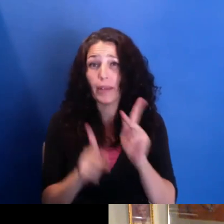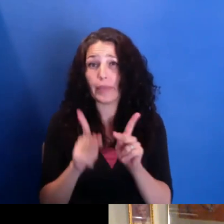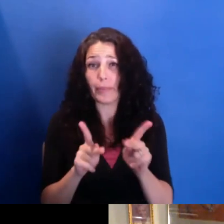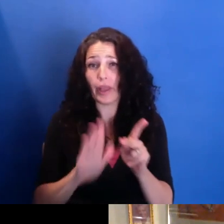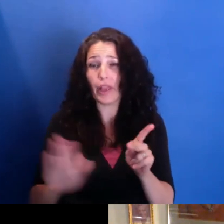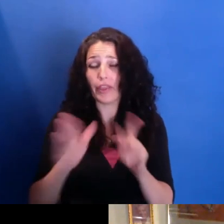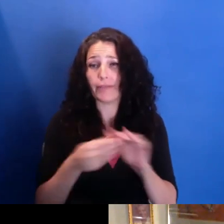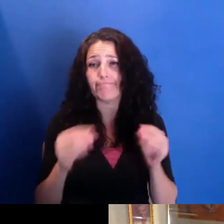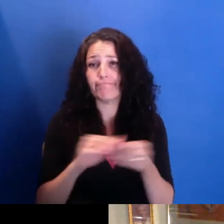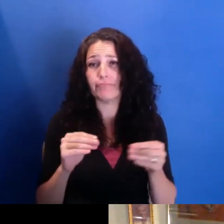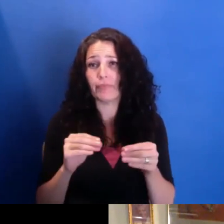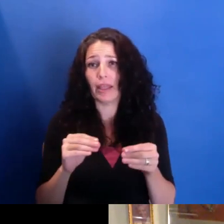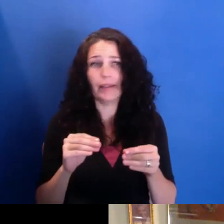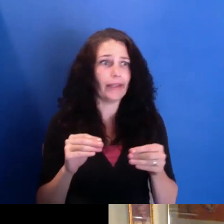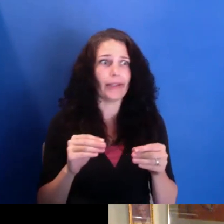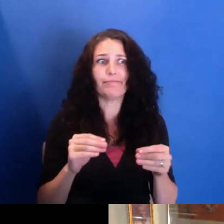And the stories range from, you know,